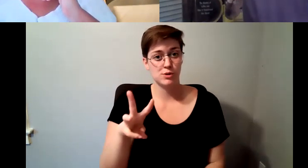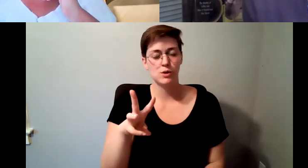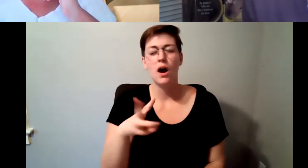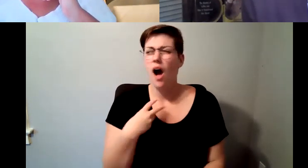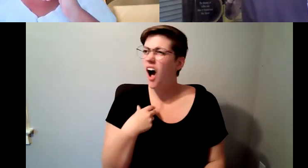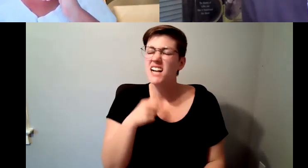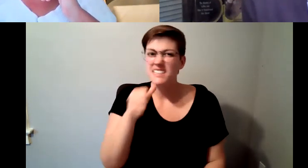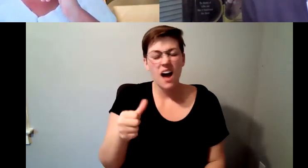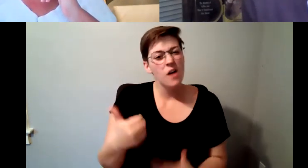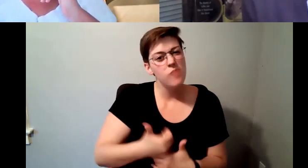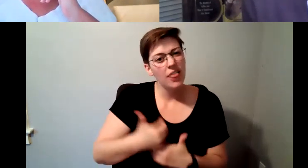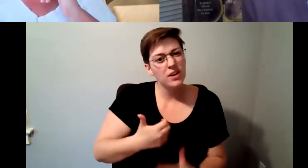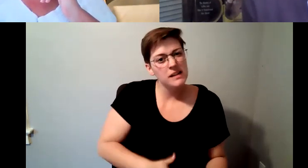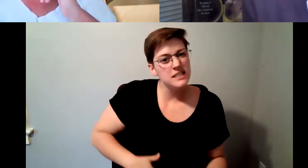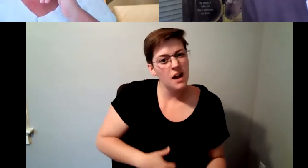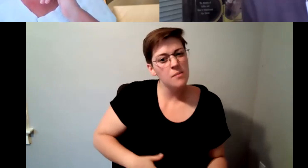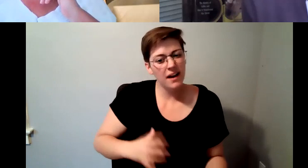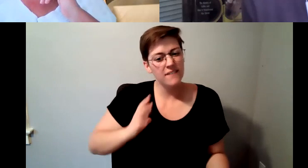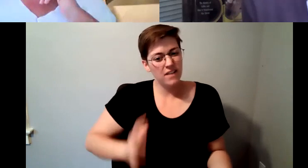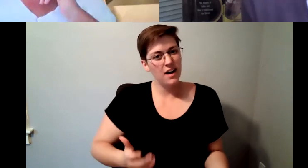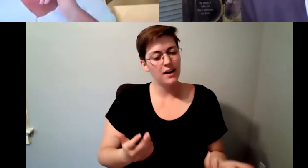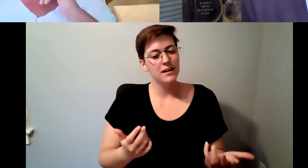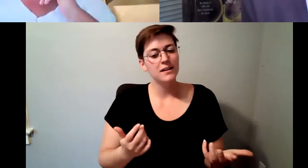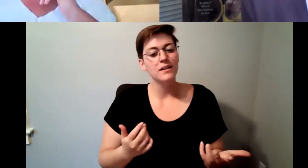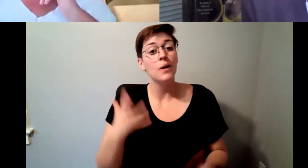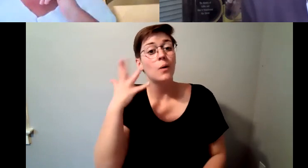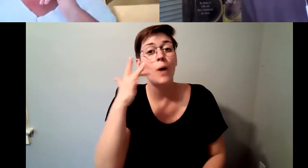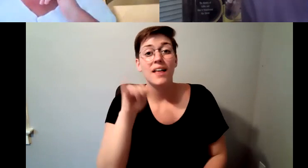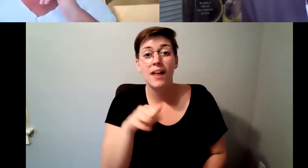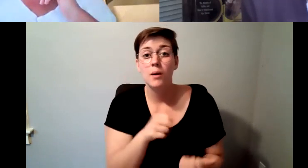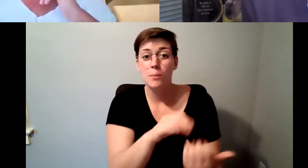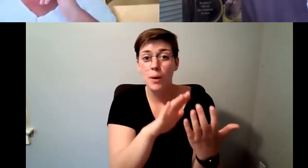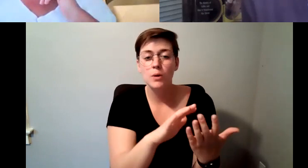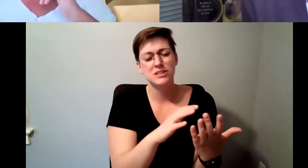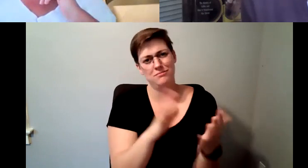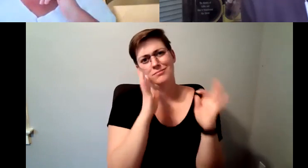D. Major Cohen: Because the way that it's being brewed is is definitely changing the